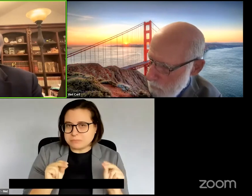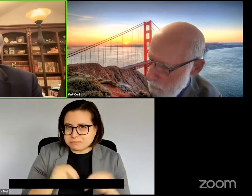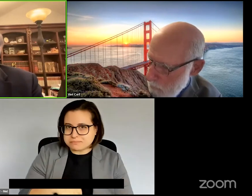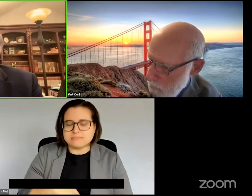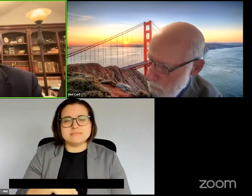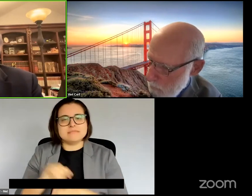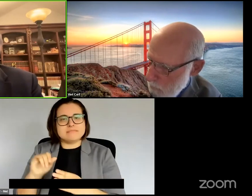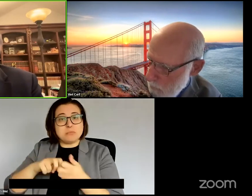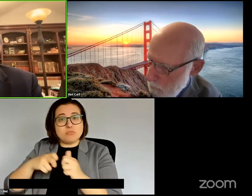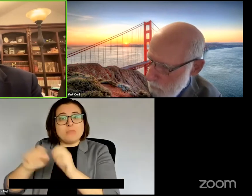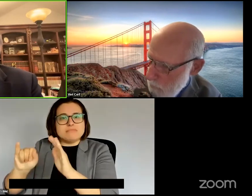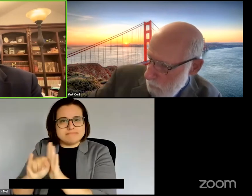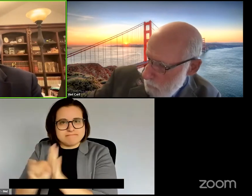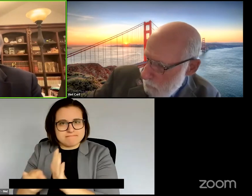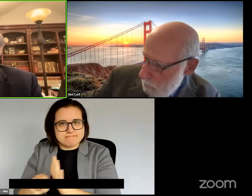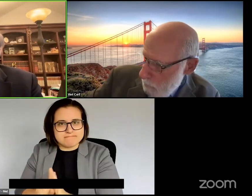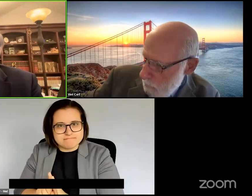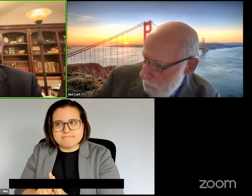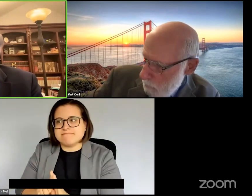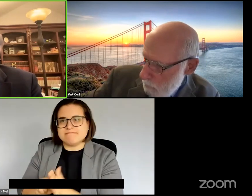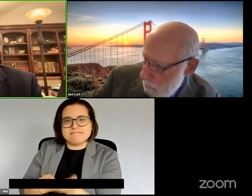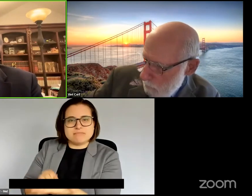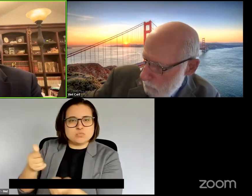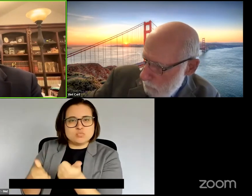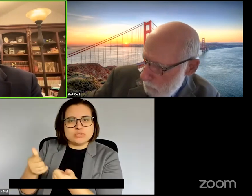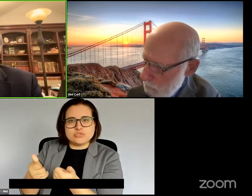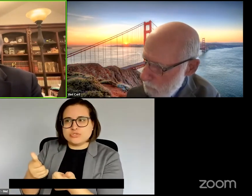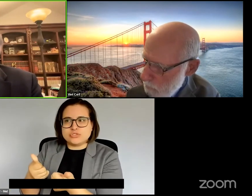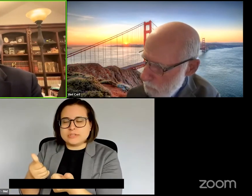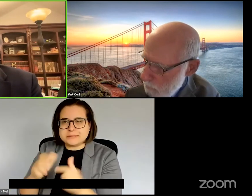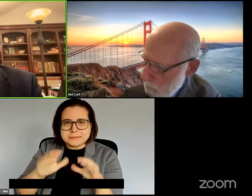them and to figure out where we need to be focusing research and so we'll have a session